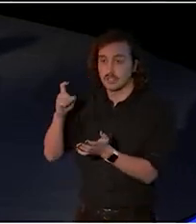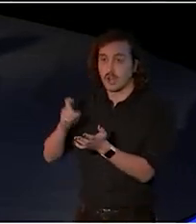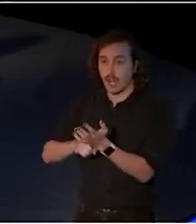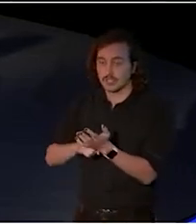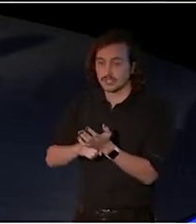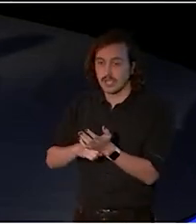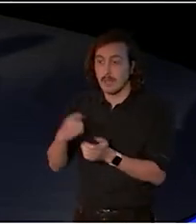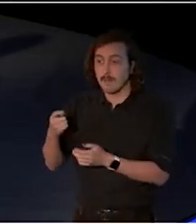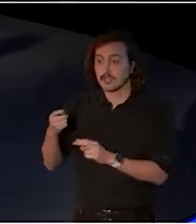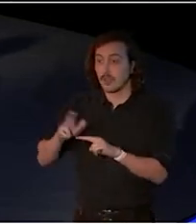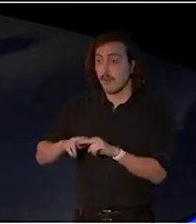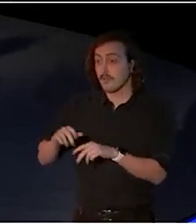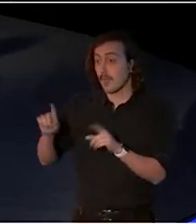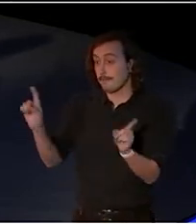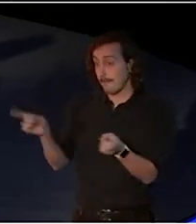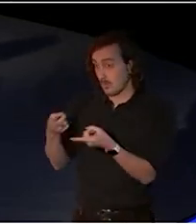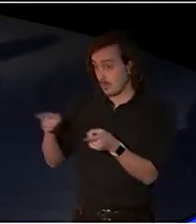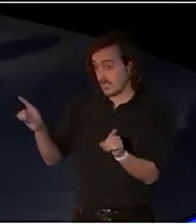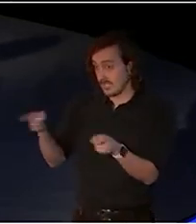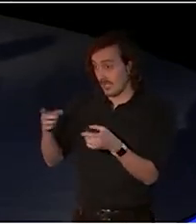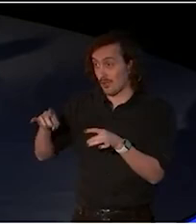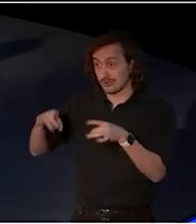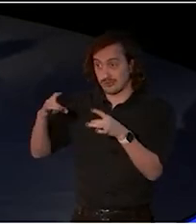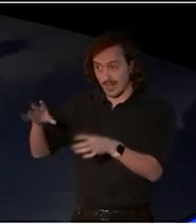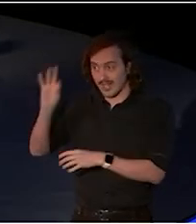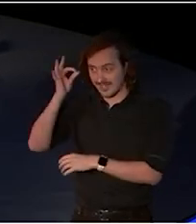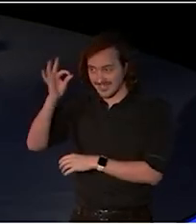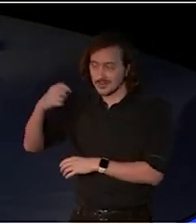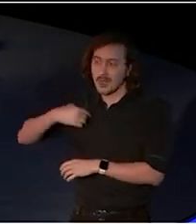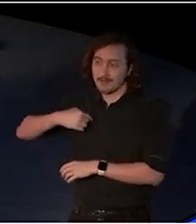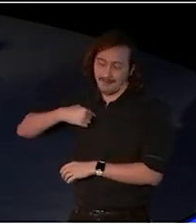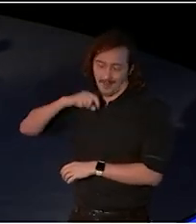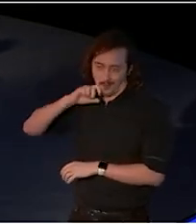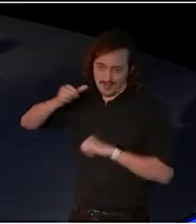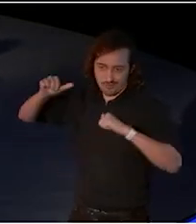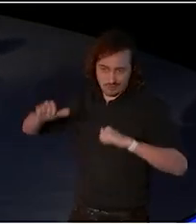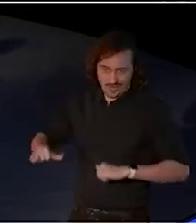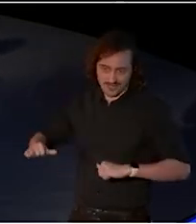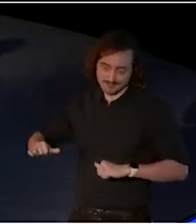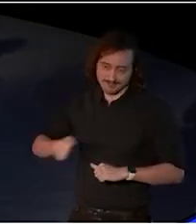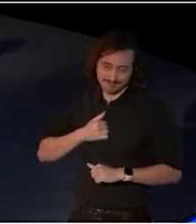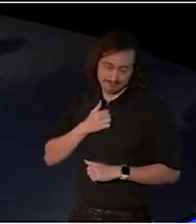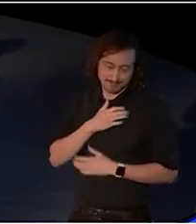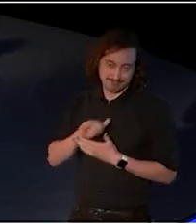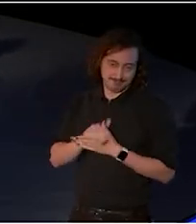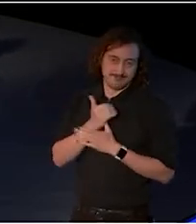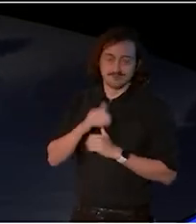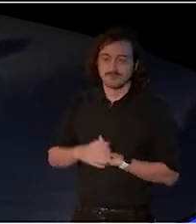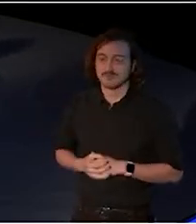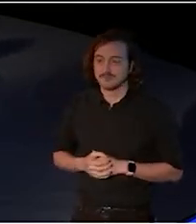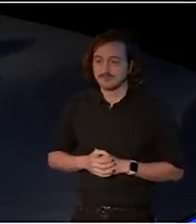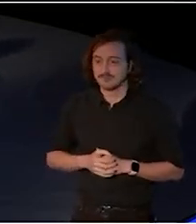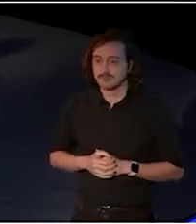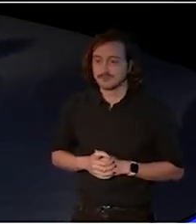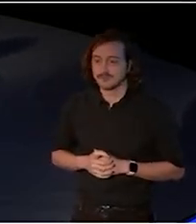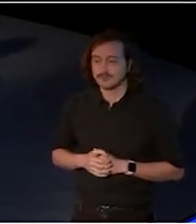of the Music Australia Council, which I will have the honour to chair and look forward to it hugely.